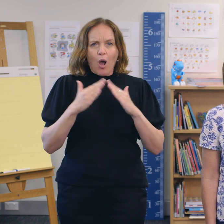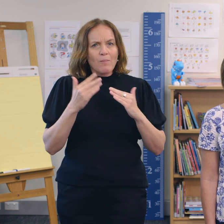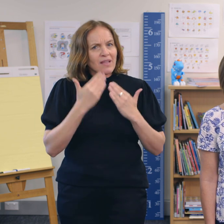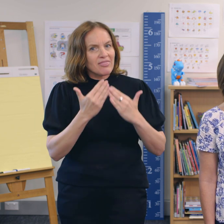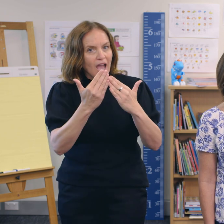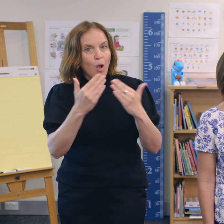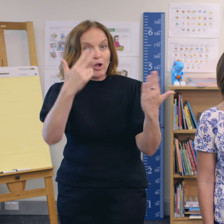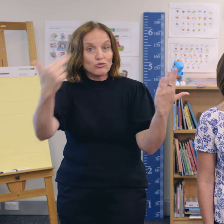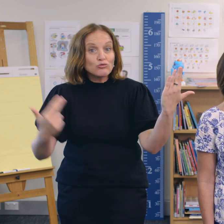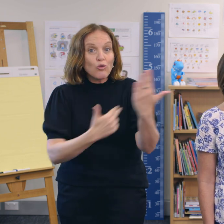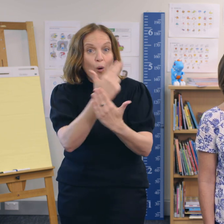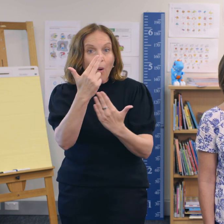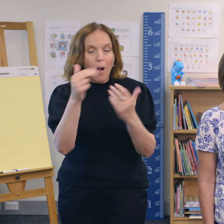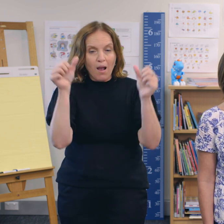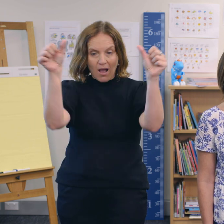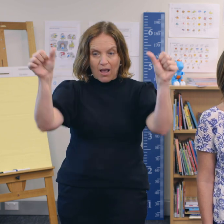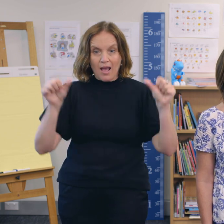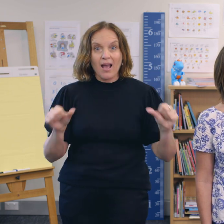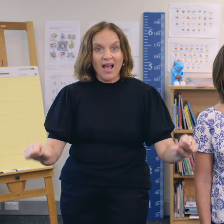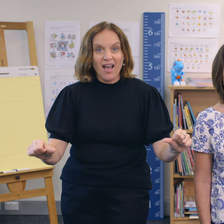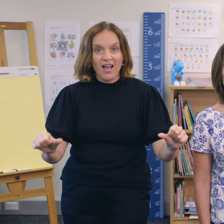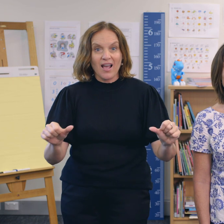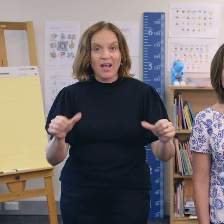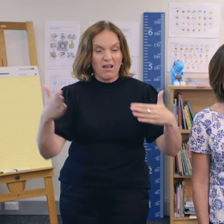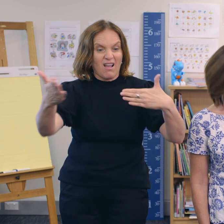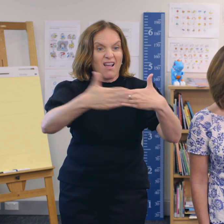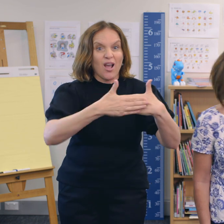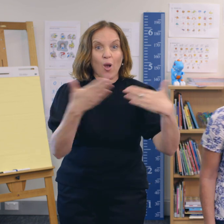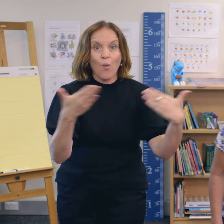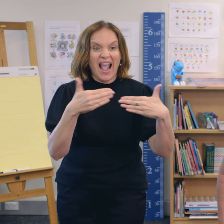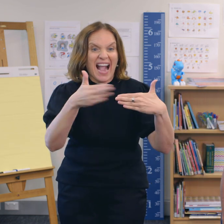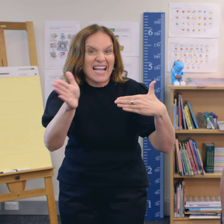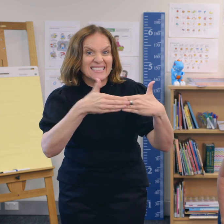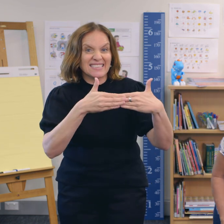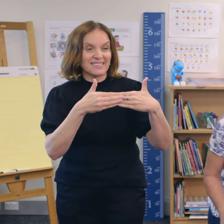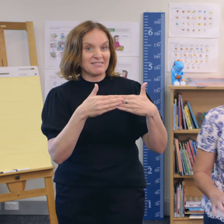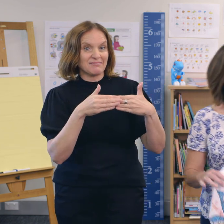You can draw a picture, and you can display it on your letterbox or gate.